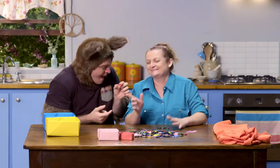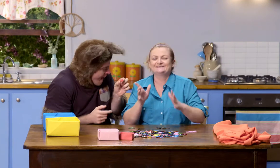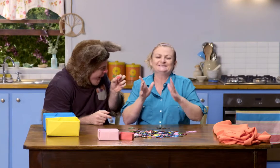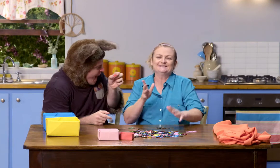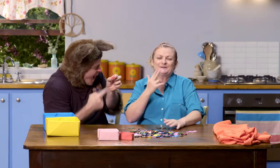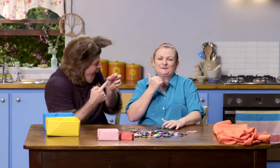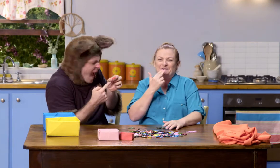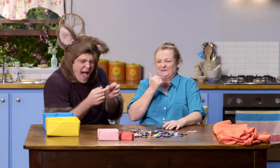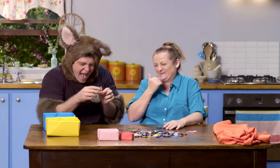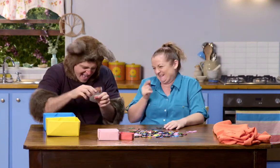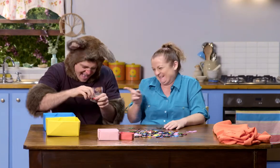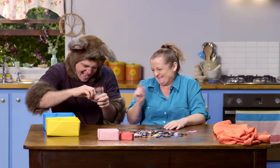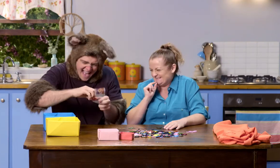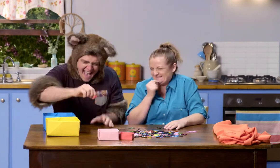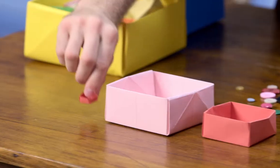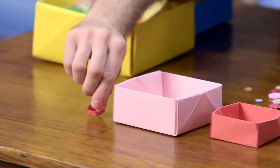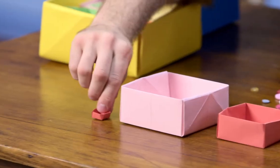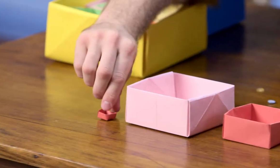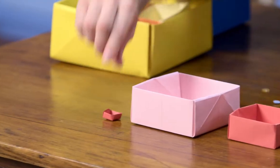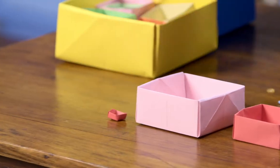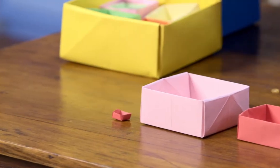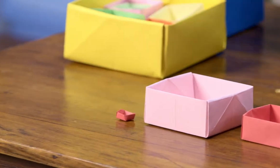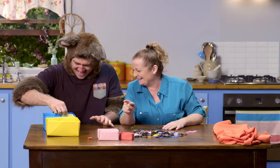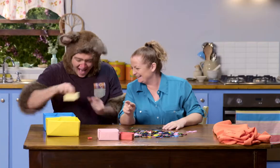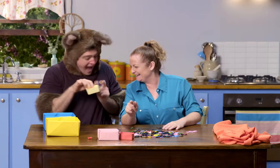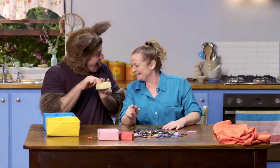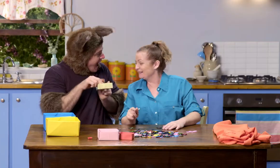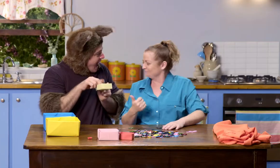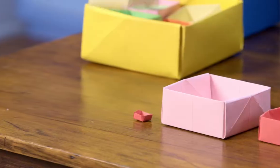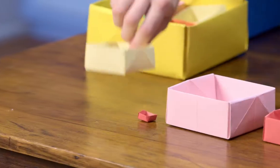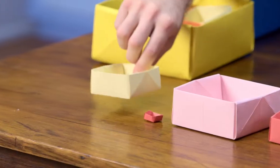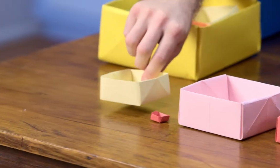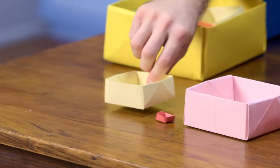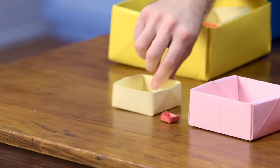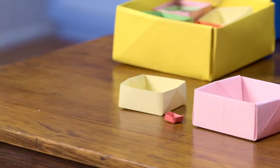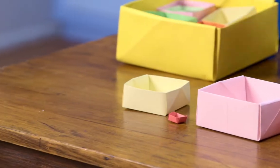Look at this one. Oh, that's cute. Ha-ha! Hmm.